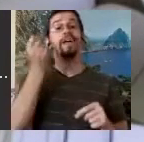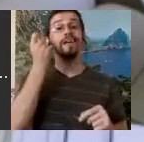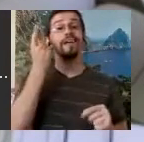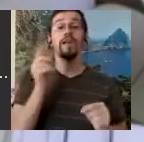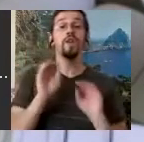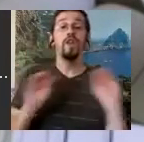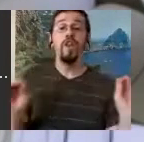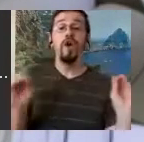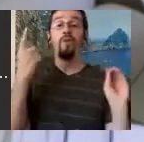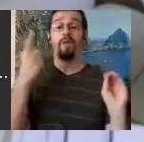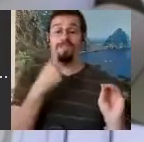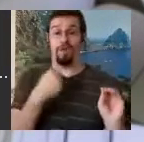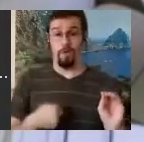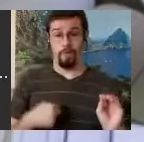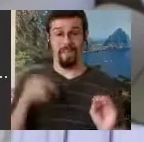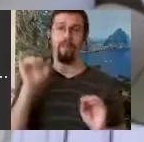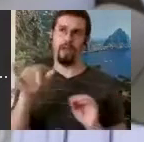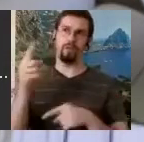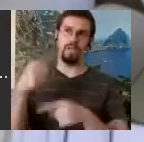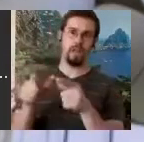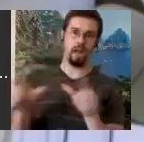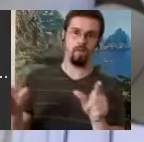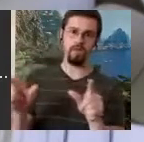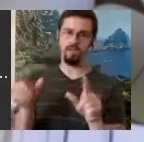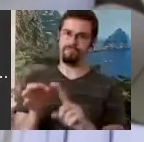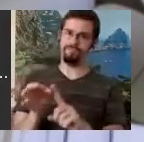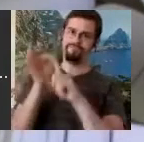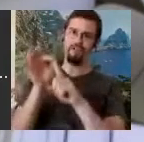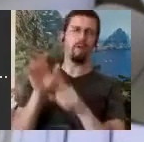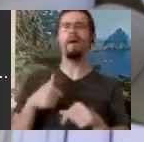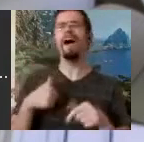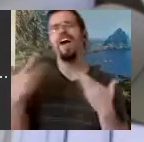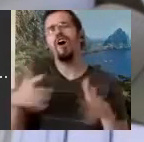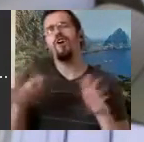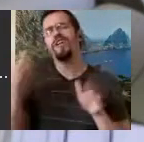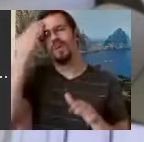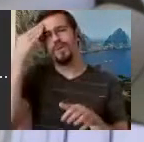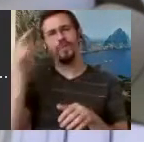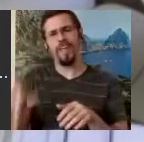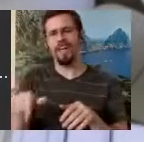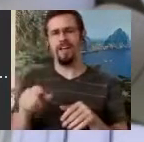were languages, of course, I knew that, because I love language and I could see